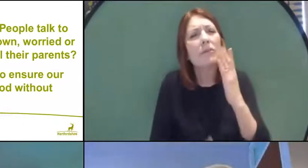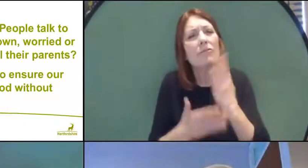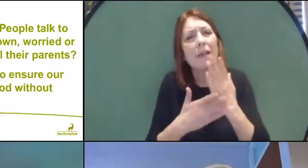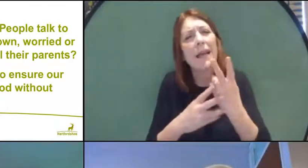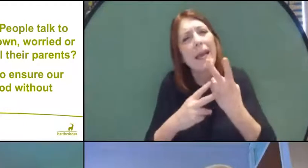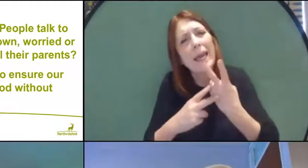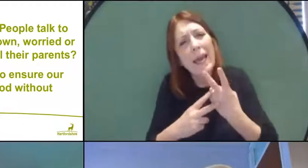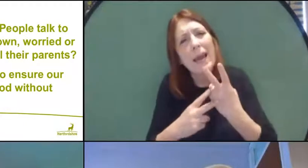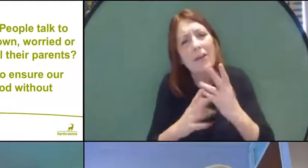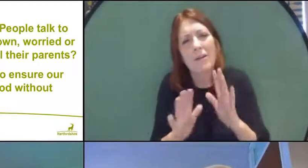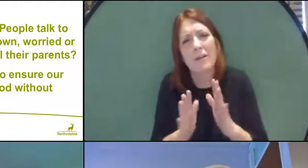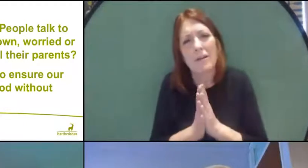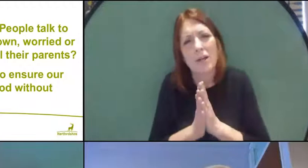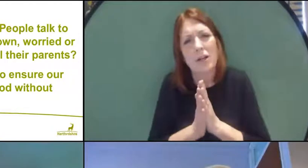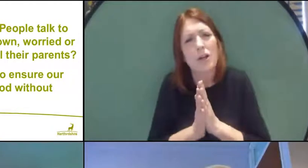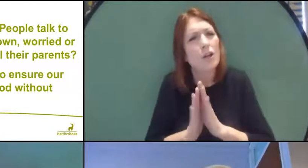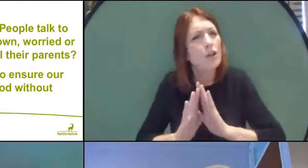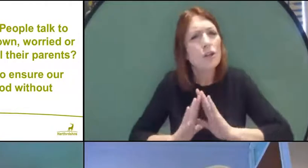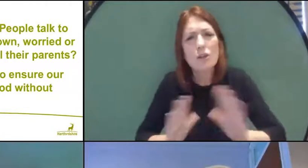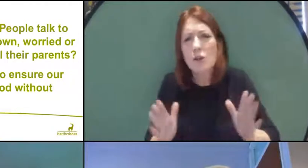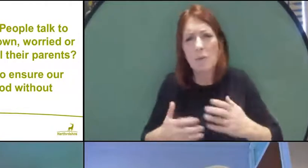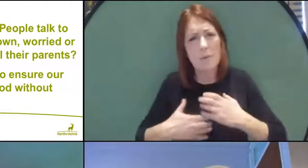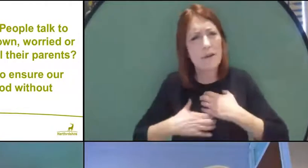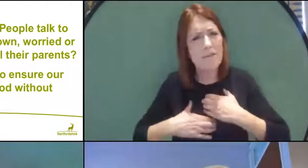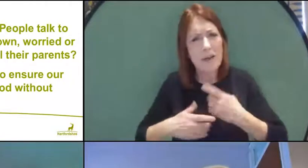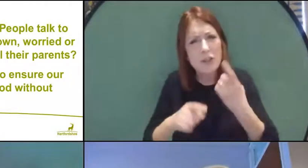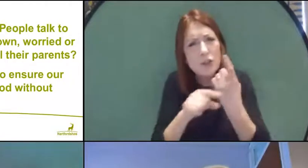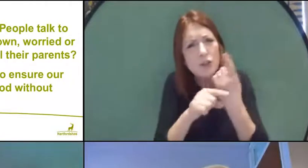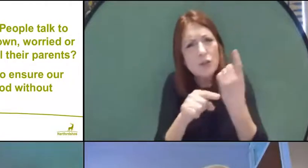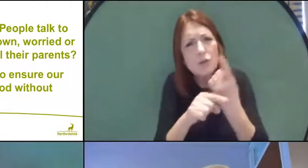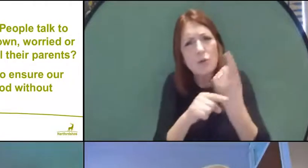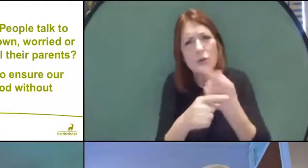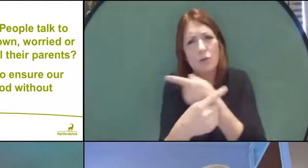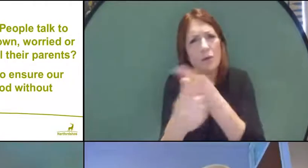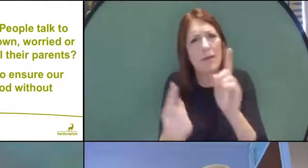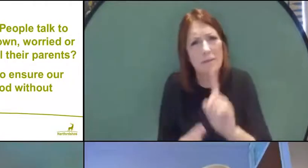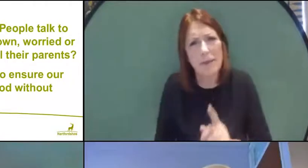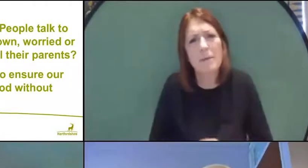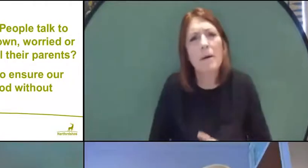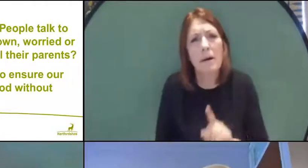not being afraid to talk to someone. That's where Just Talk comes in,